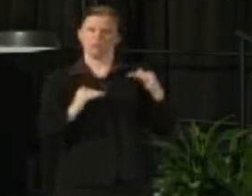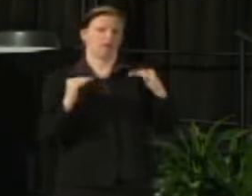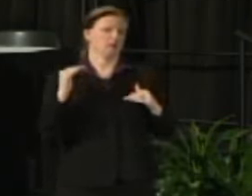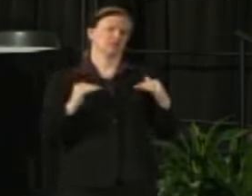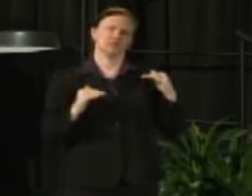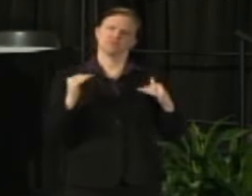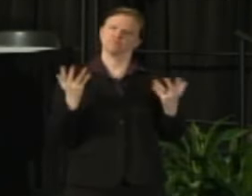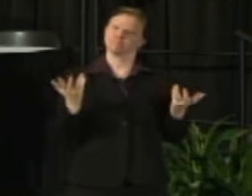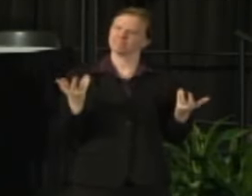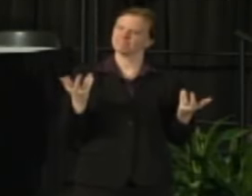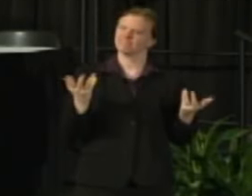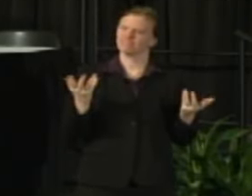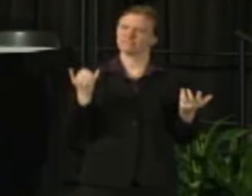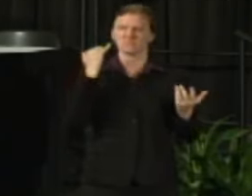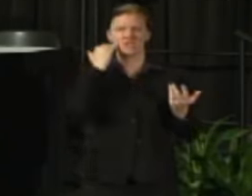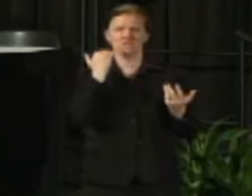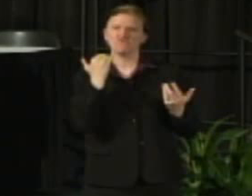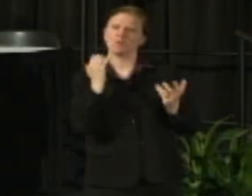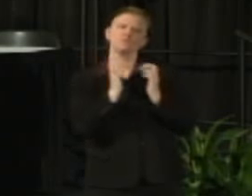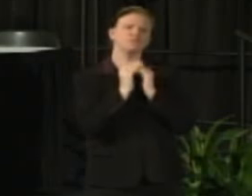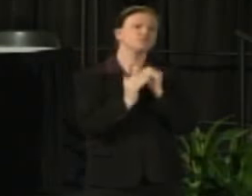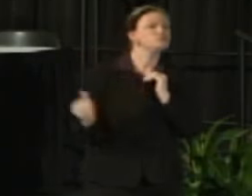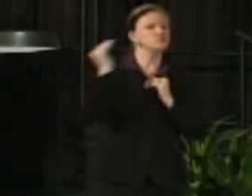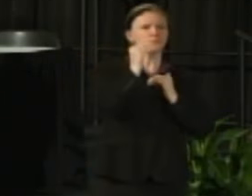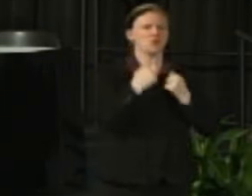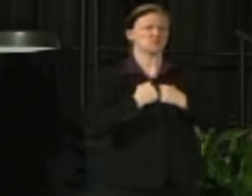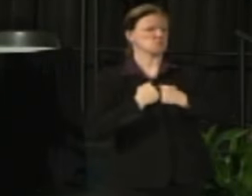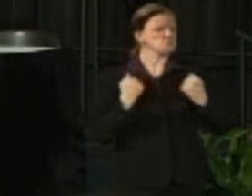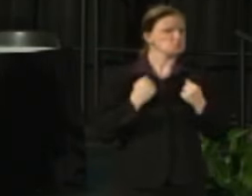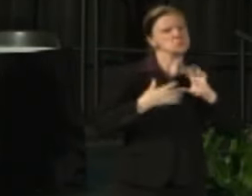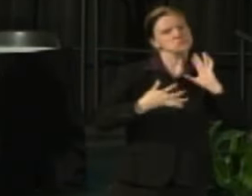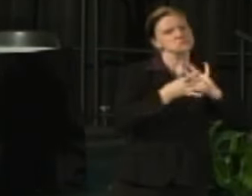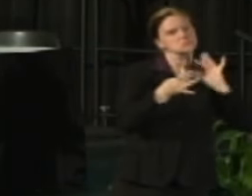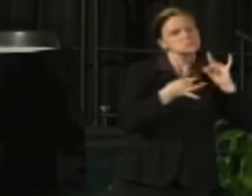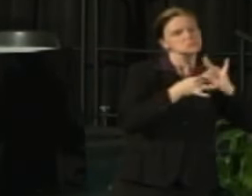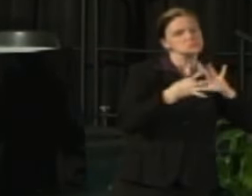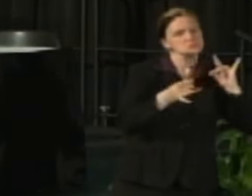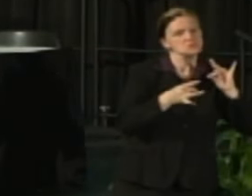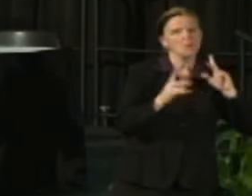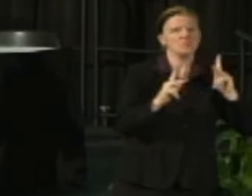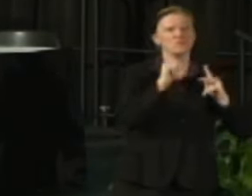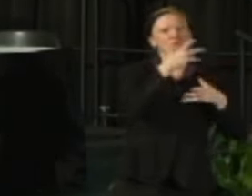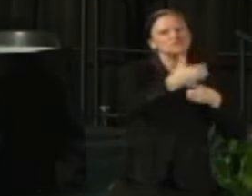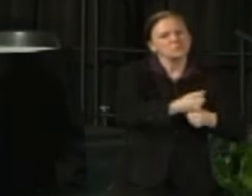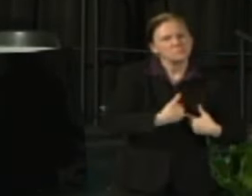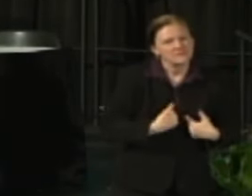If I'm too strident and out there too far I may lose credibility and it would be very difficult